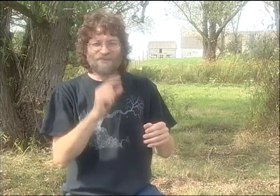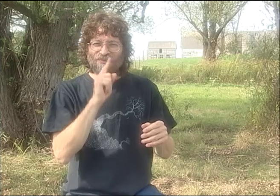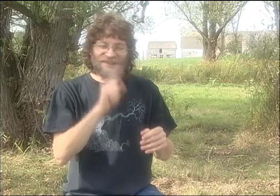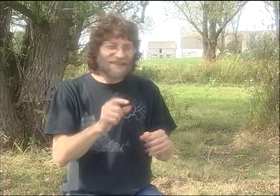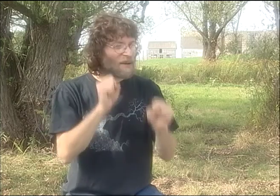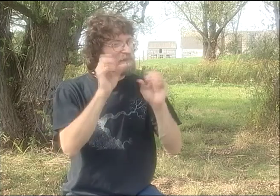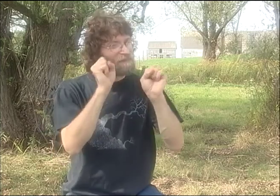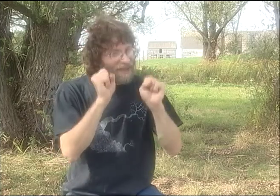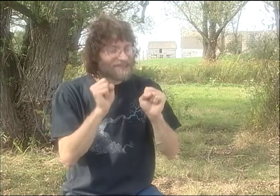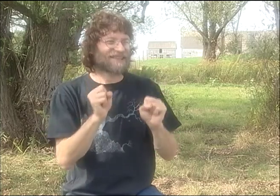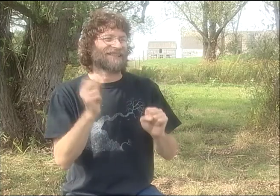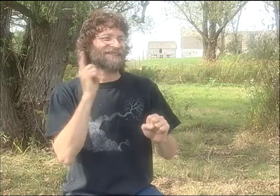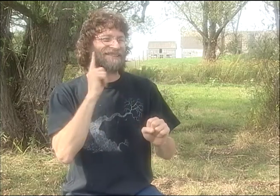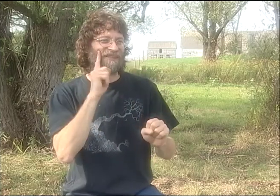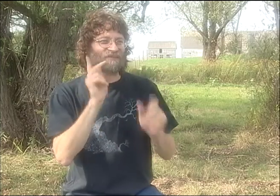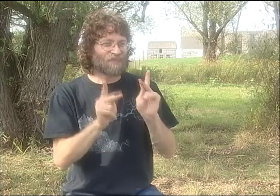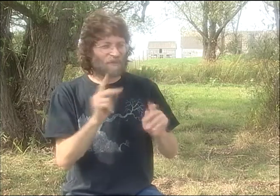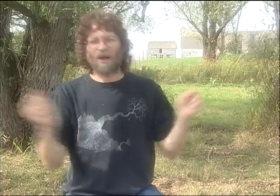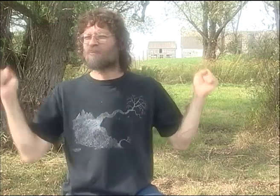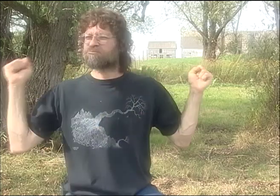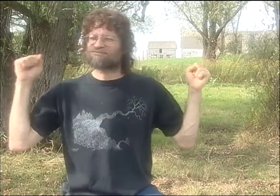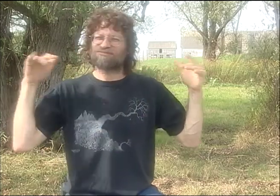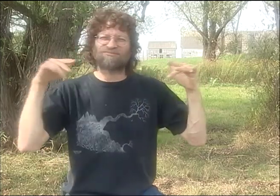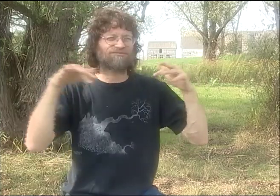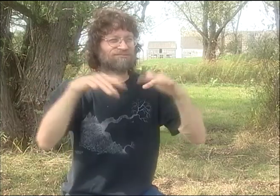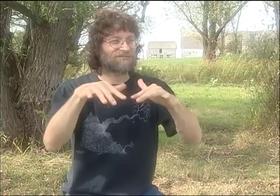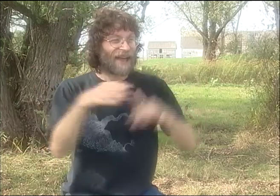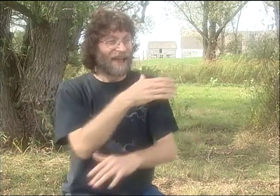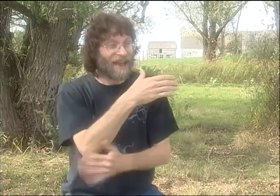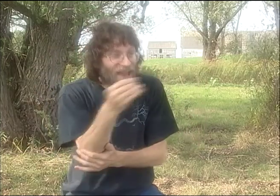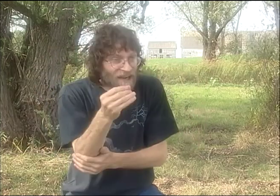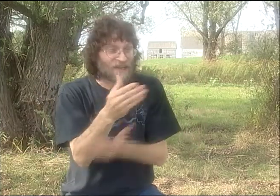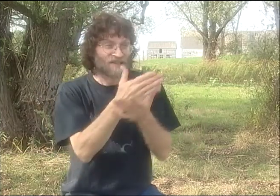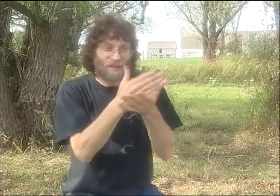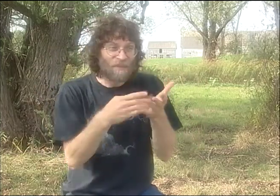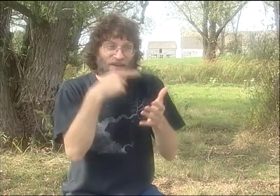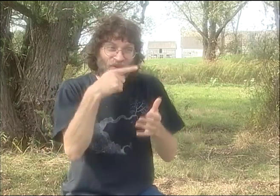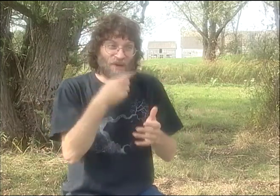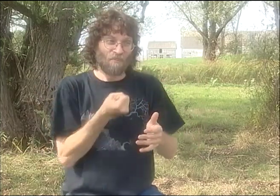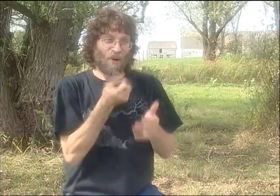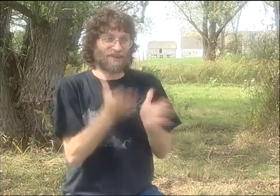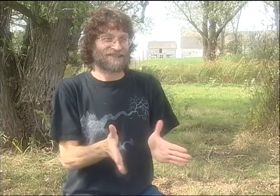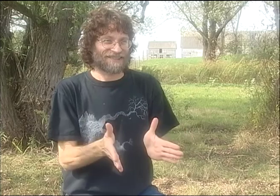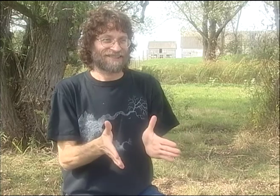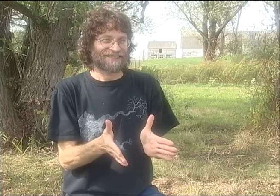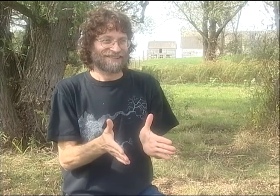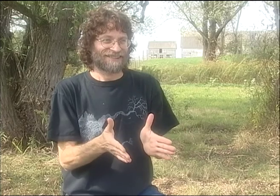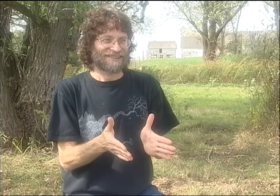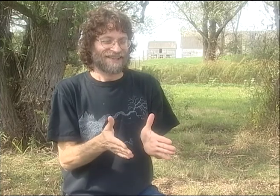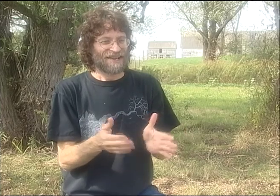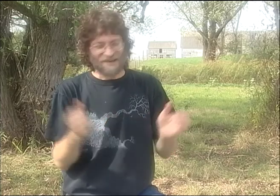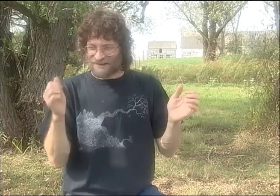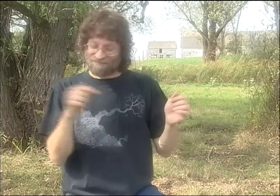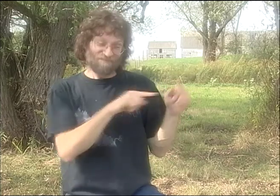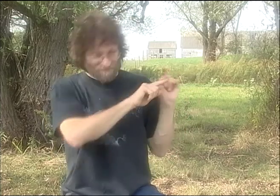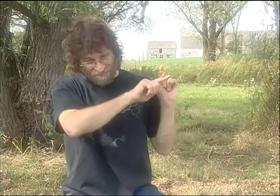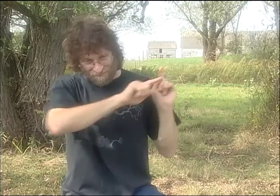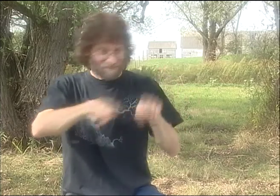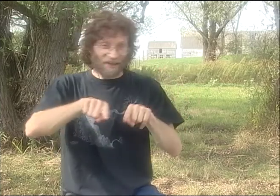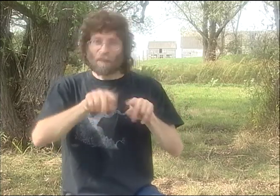AND THAT WAS INCREDIBLE INSPIRING TO SO MANY PEOPLE. IT WAS AMAZING. WE HAD SO MANY AMAZING DEAF PEOPLE COME TO PERFORM,